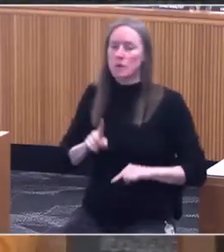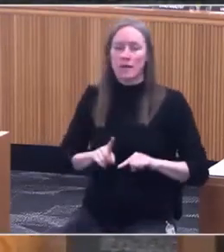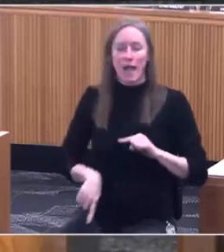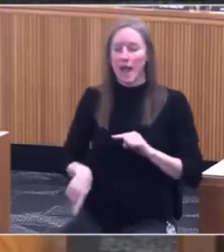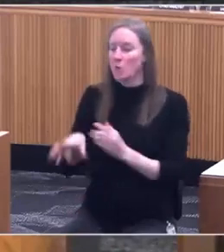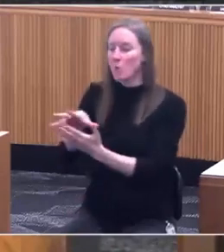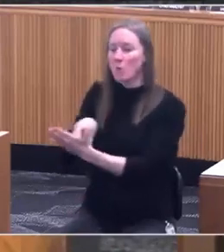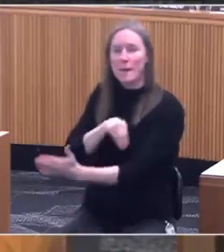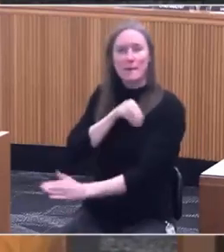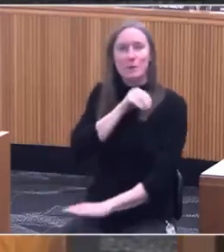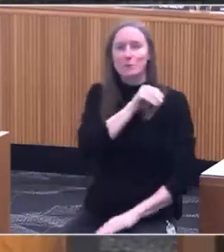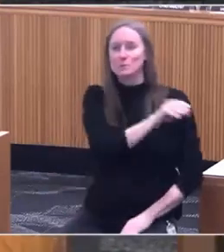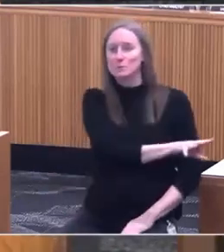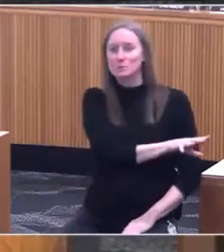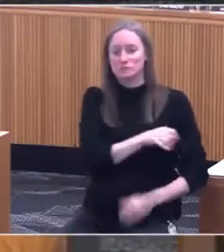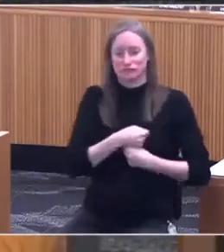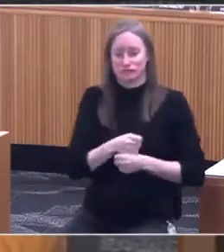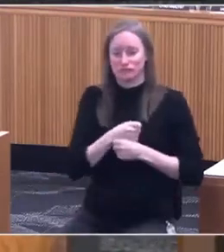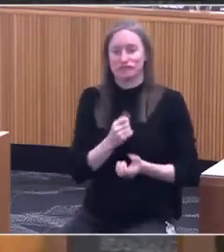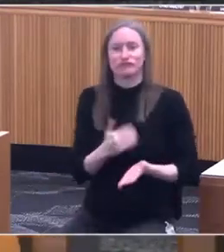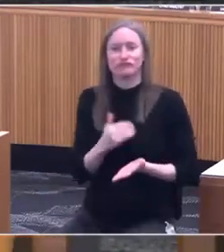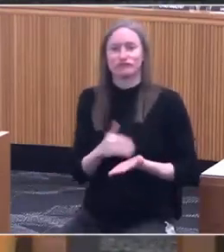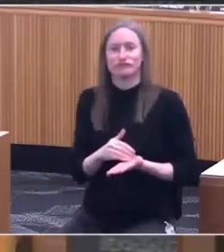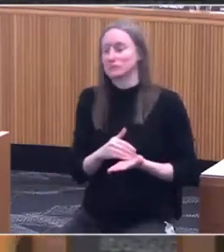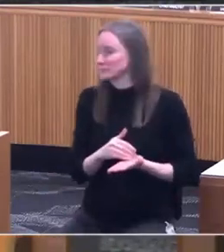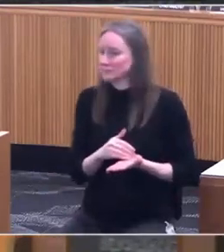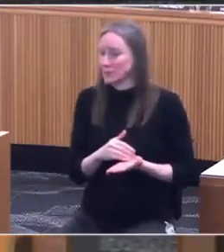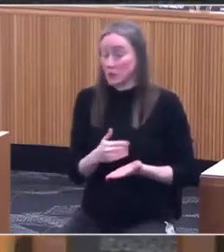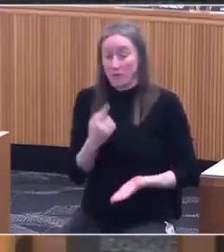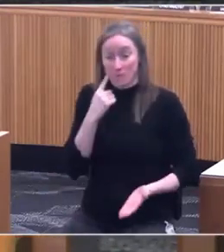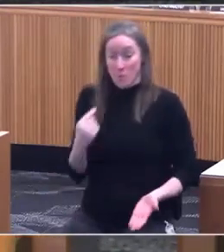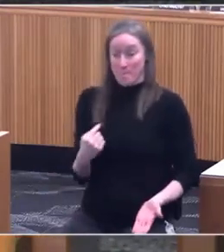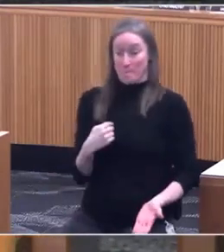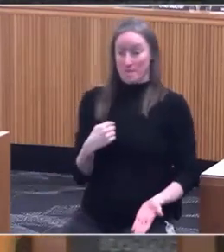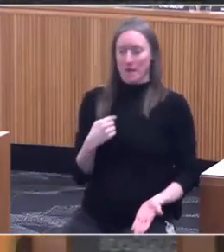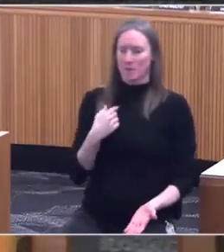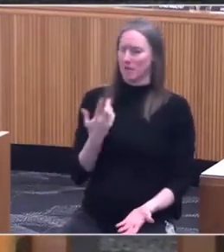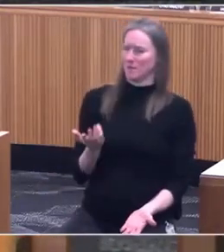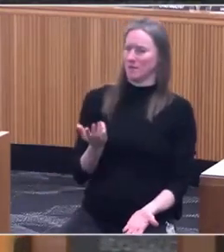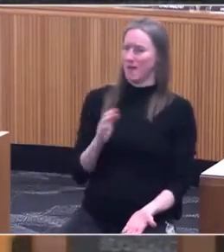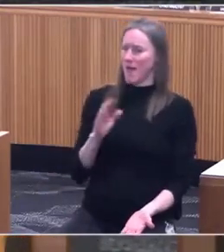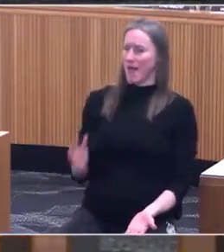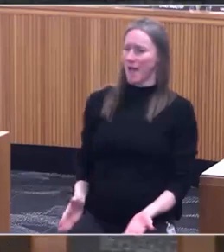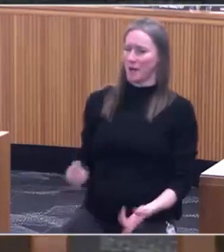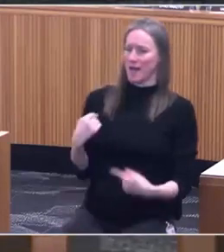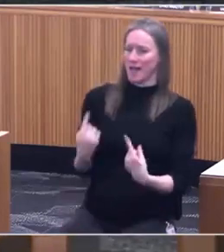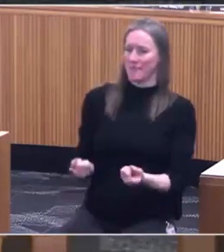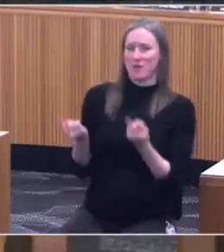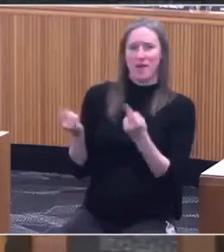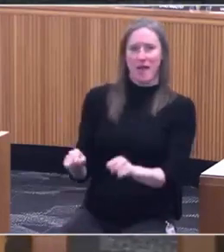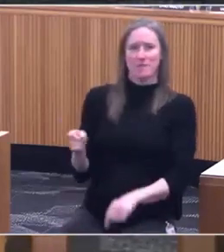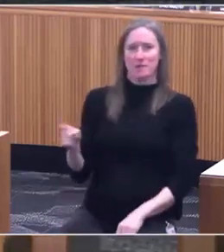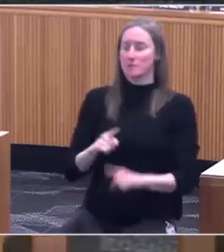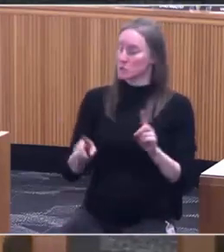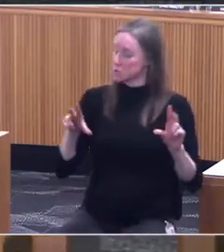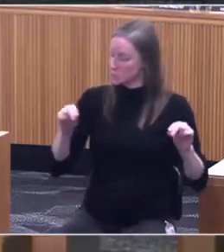So, to me, I question how it ever had a place, but no, I do not believe it has any scientific value whatsoever.